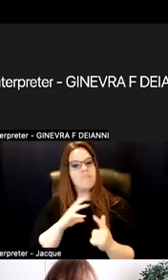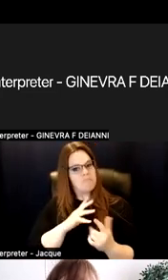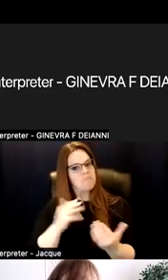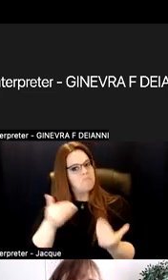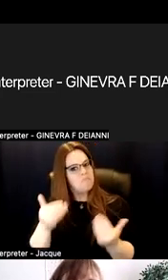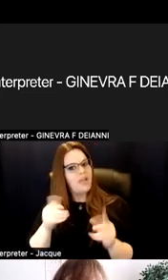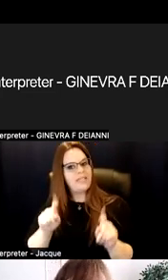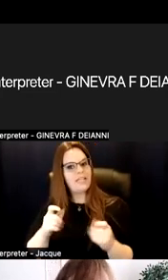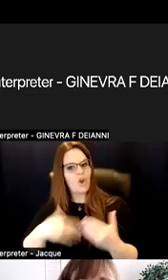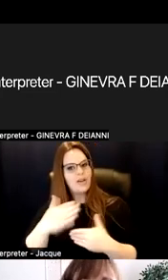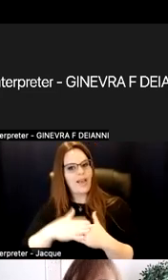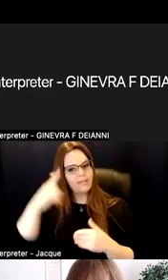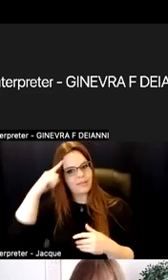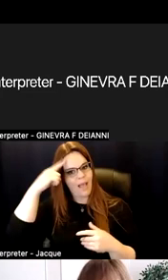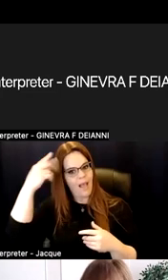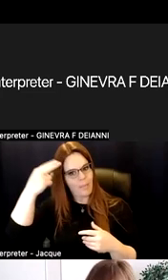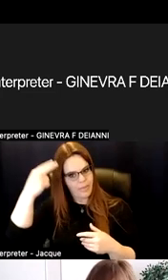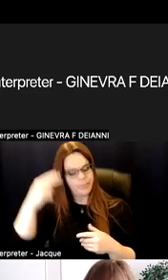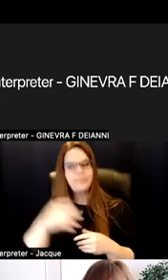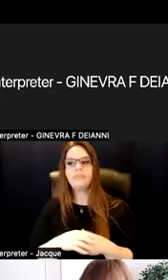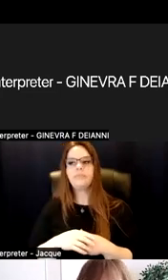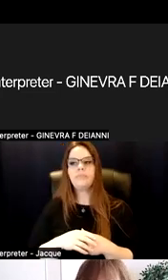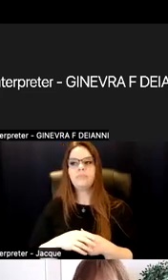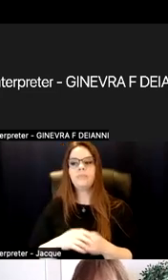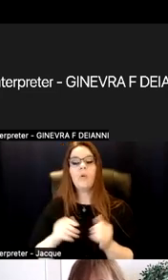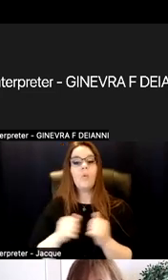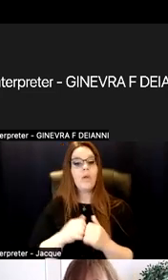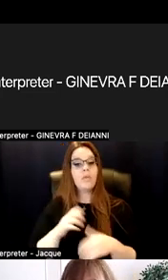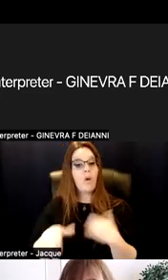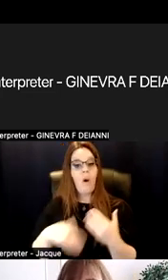So with all students, with neurodiverse students,